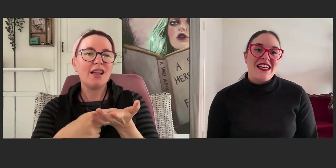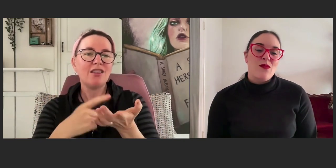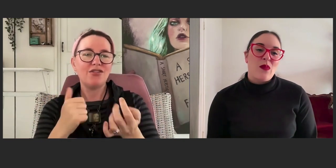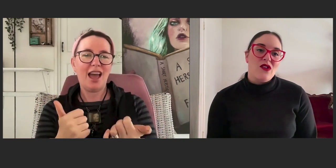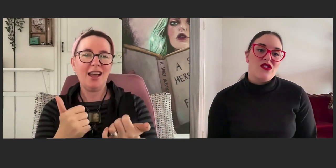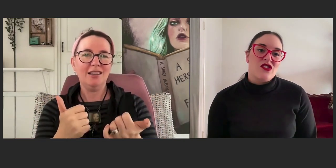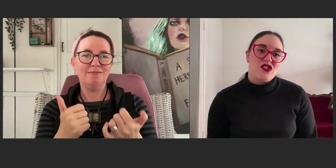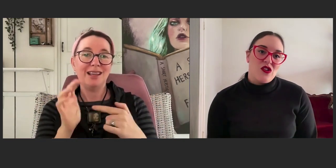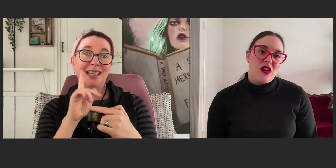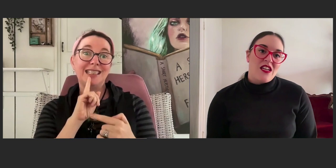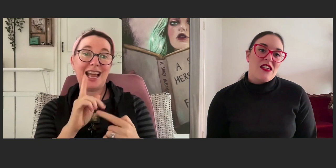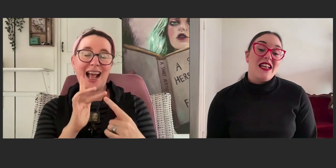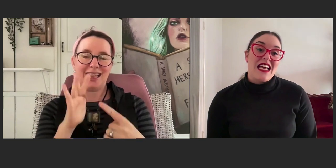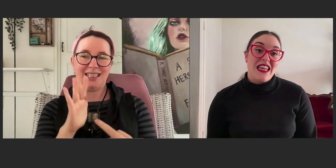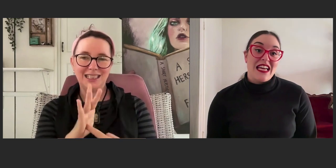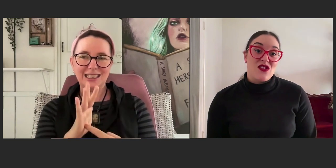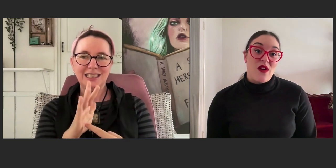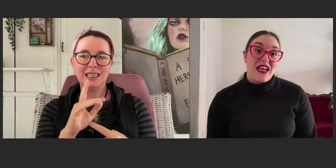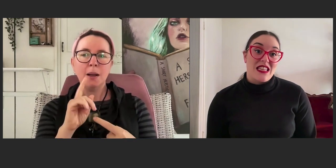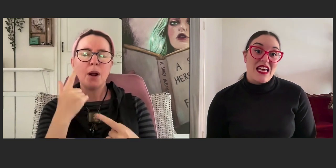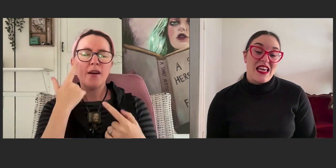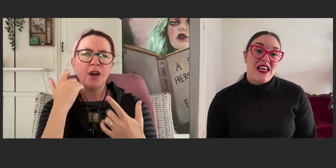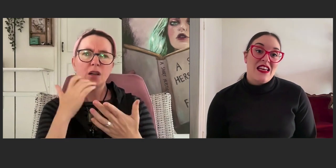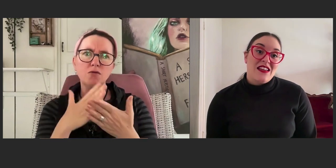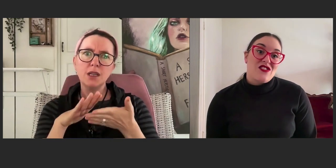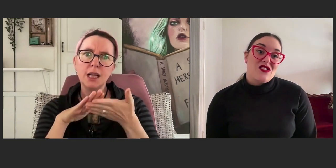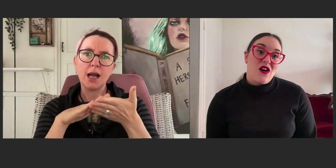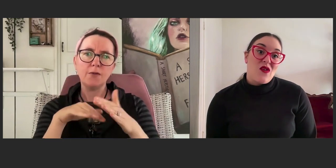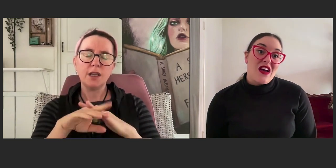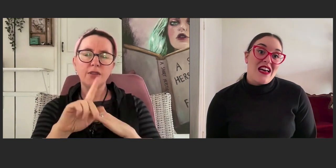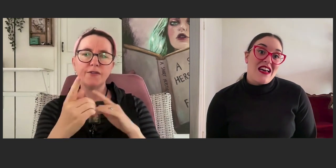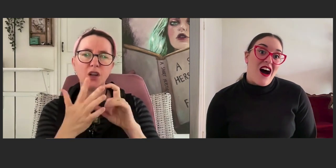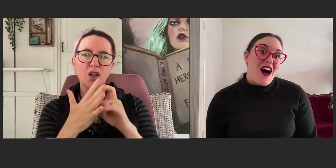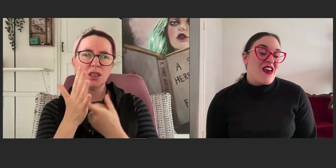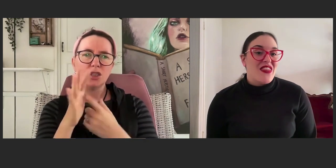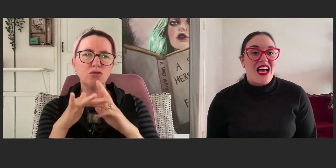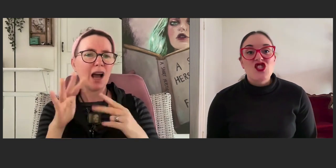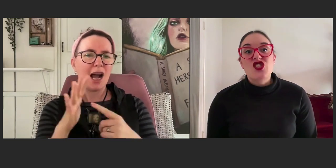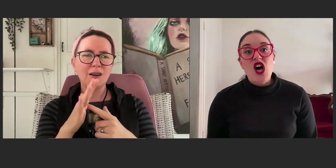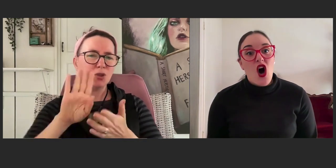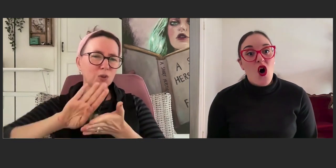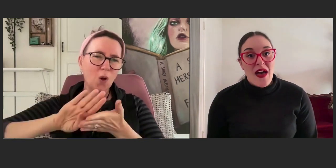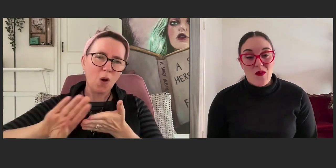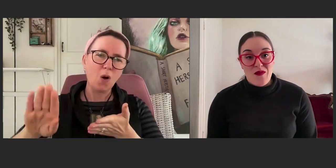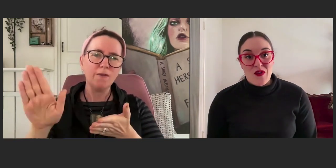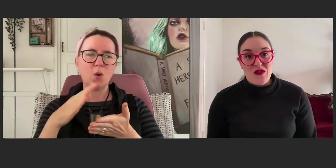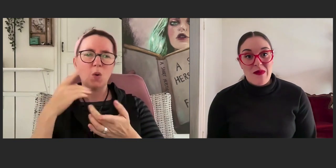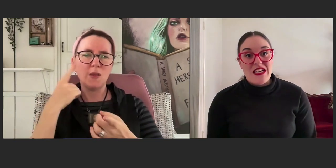as opposed to telling it directly. So, I found that so helpful for me,